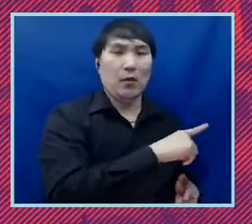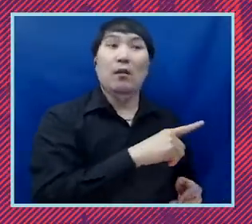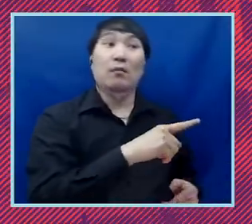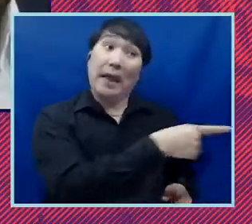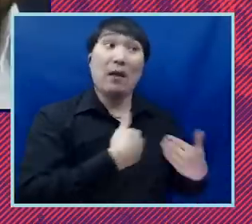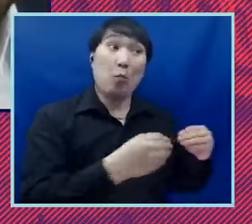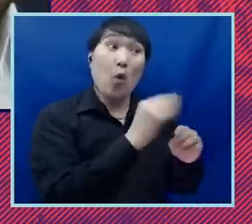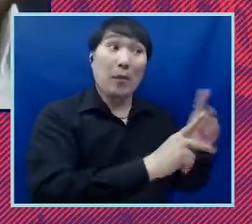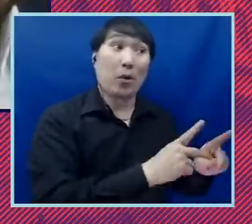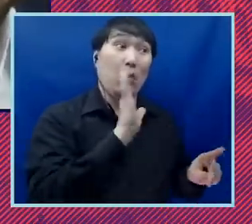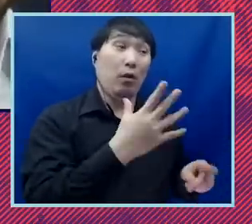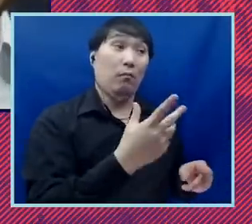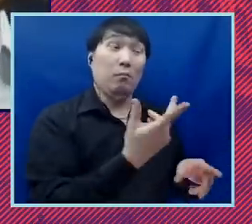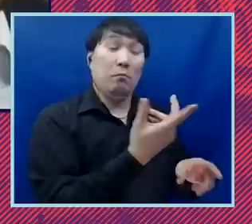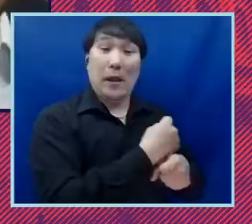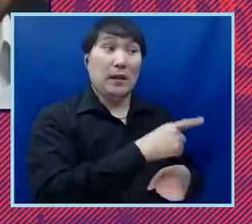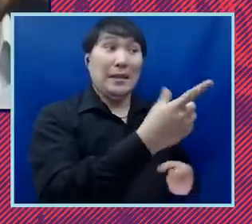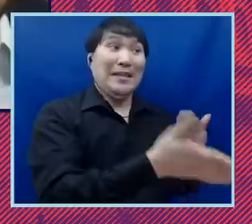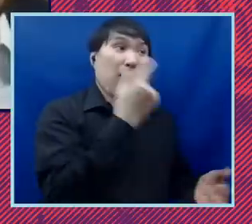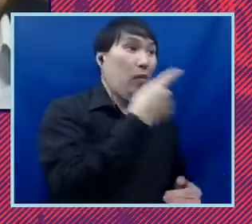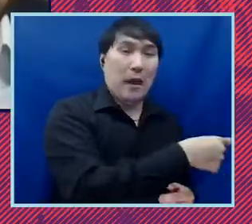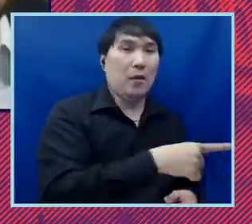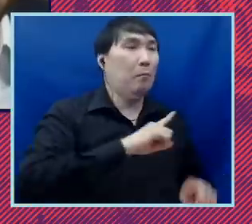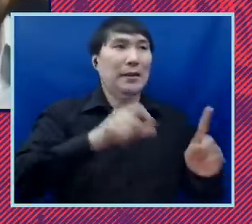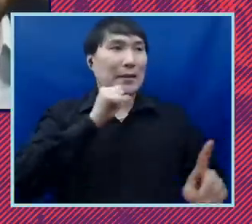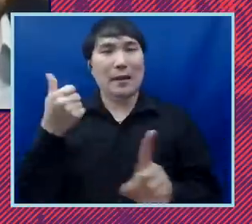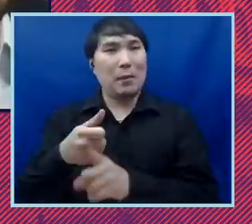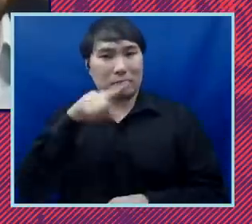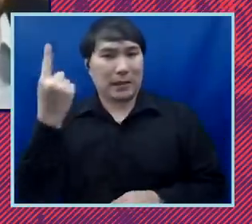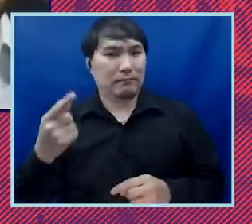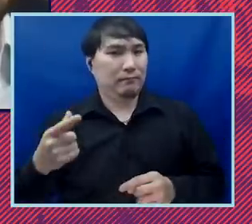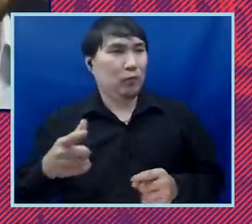and so it will exacerbate the wealth gap we celebrate people like robert smith who just kind